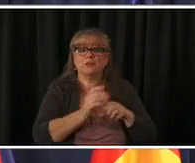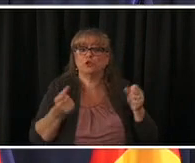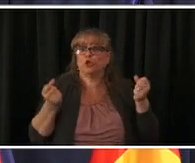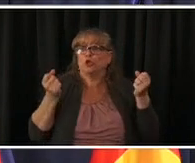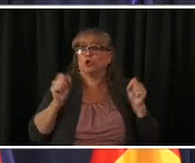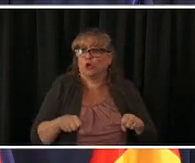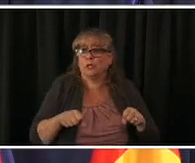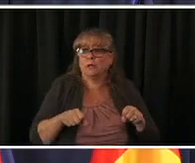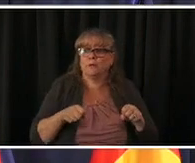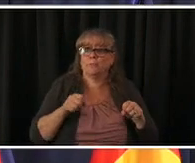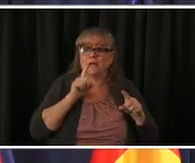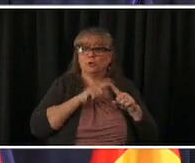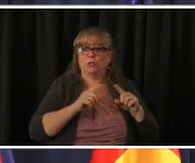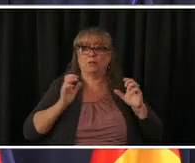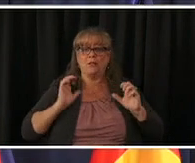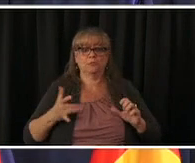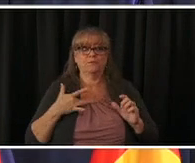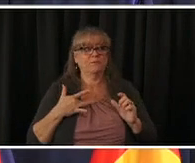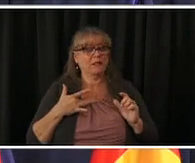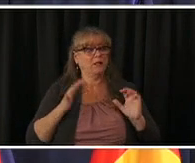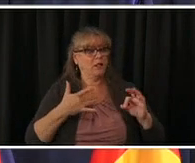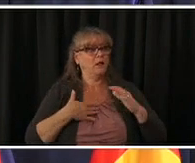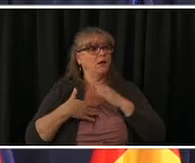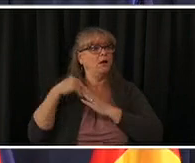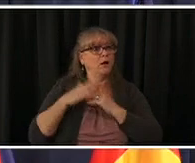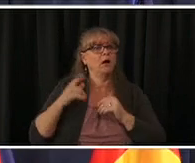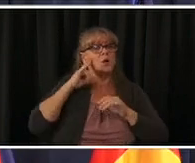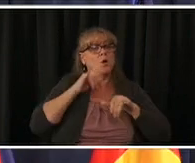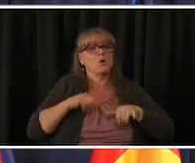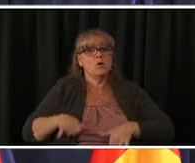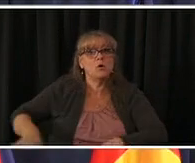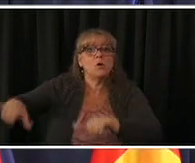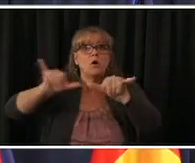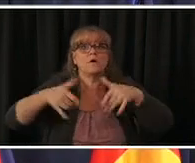uh there's you know some companies are are doing for that with their public-facing employees to